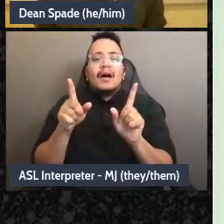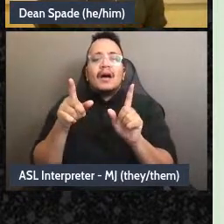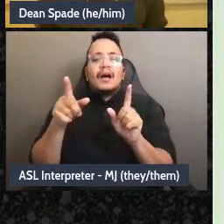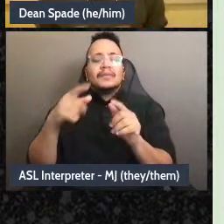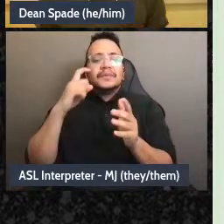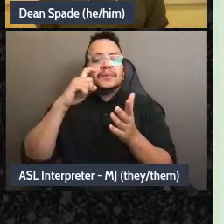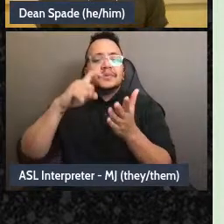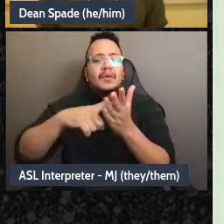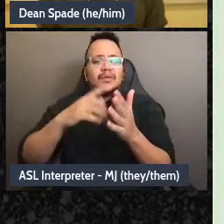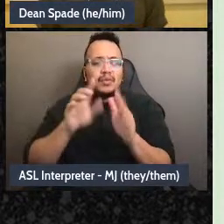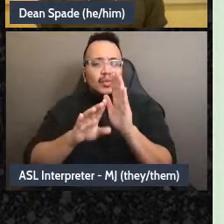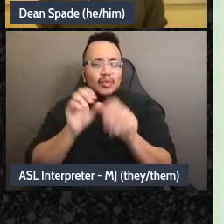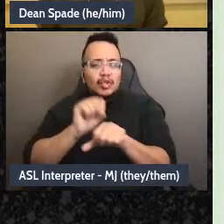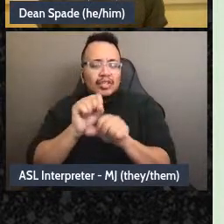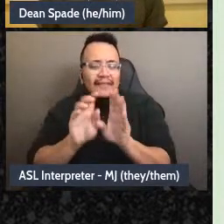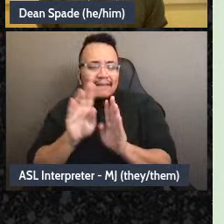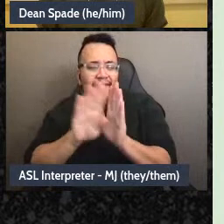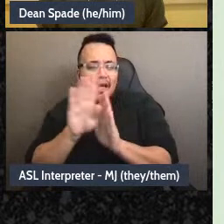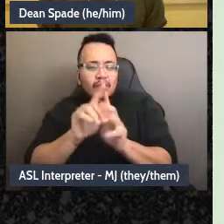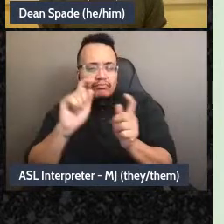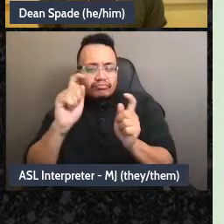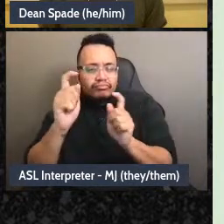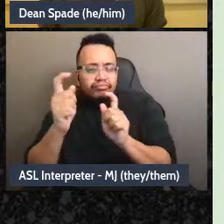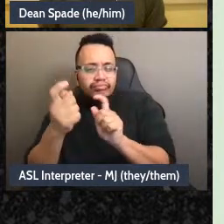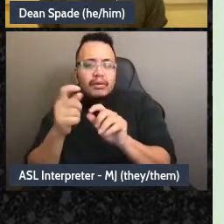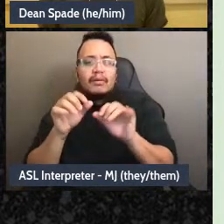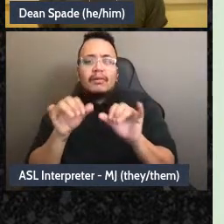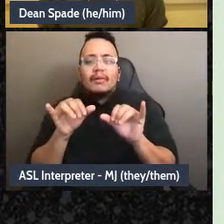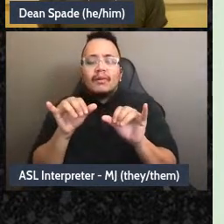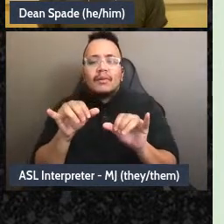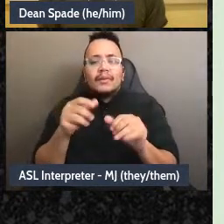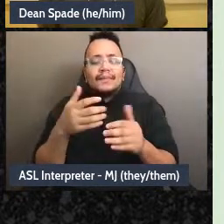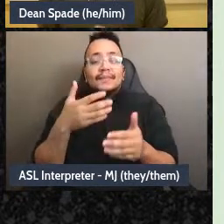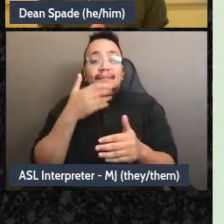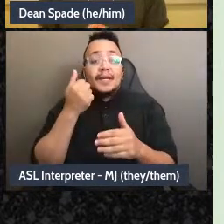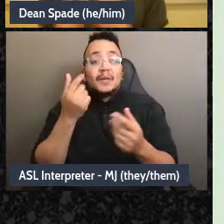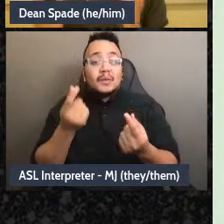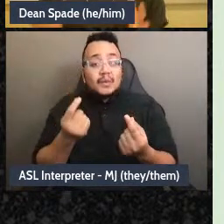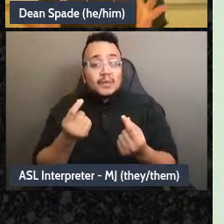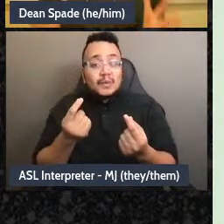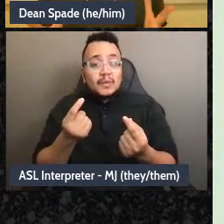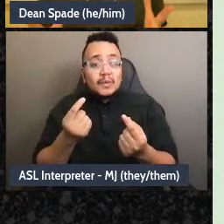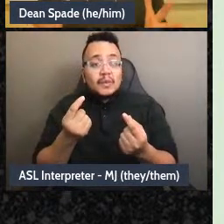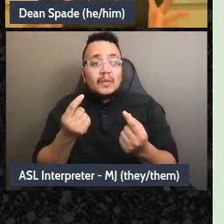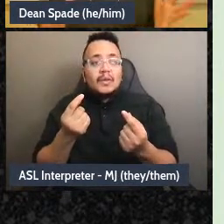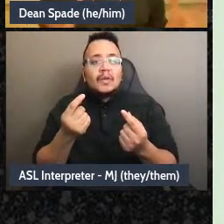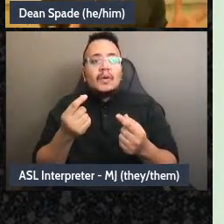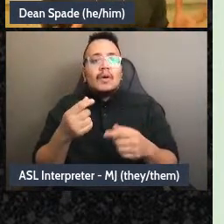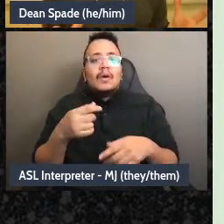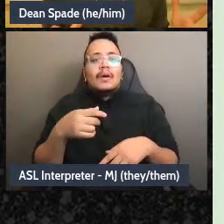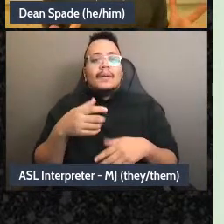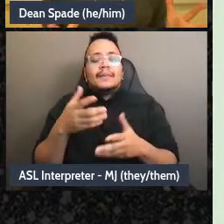develop it can be really helpful to be like “oh, like, we don't all have to meet for everything,